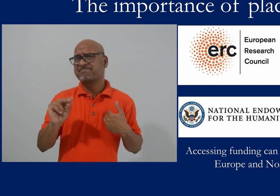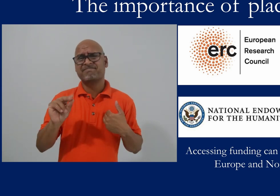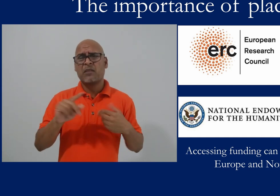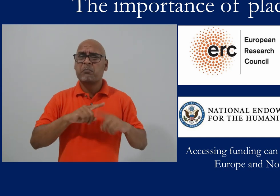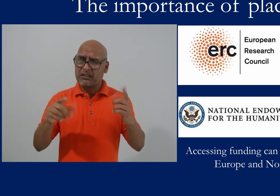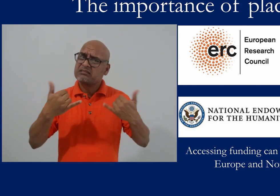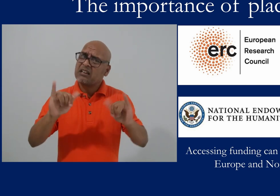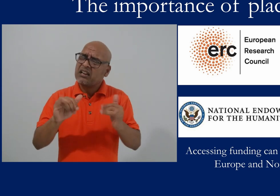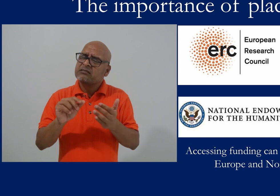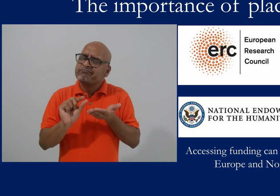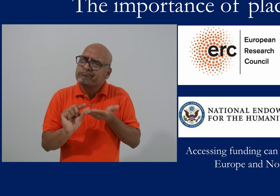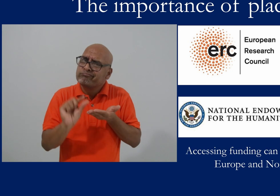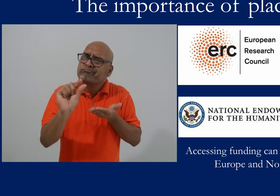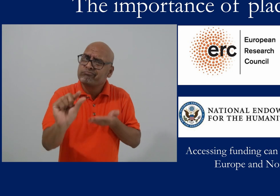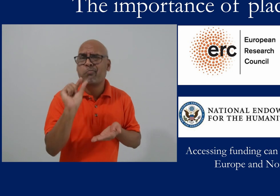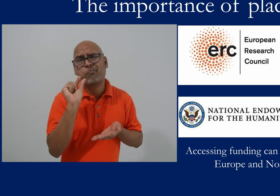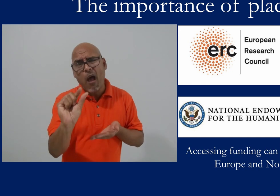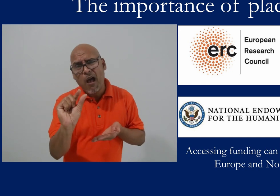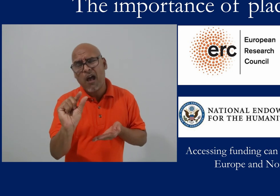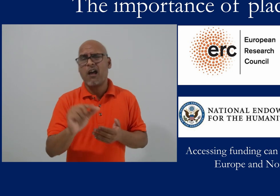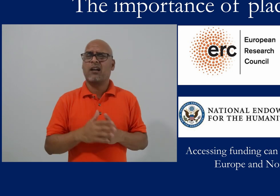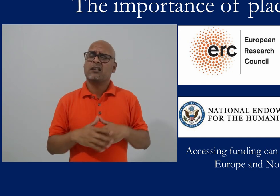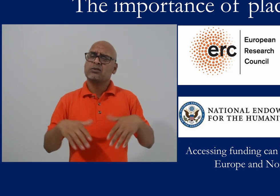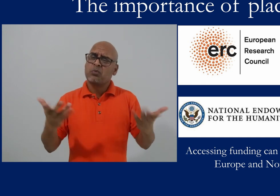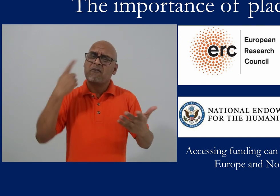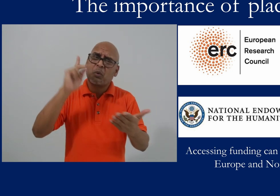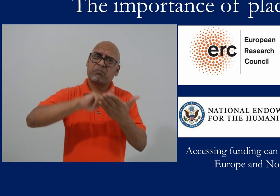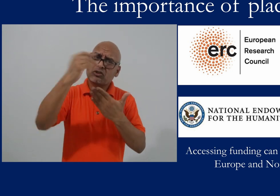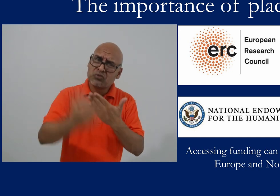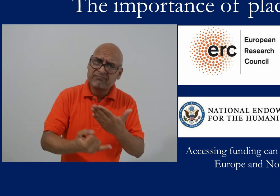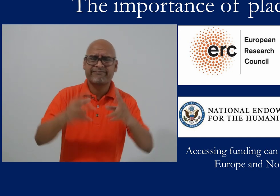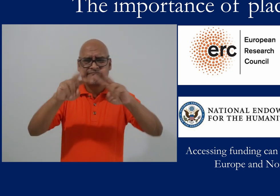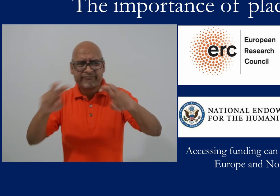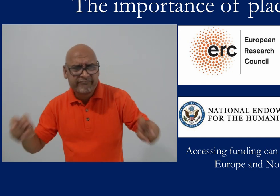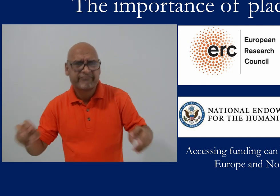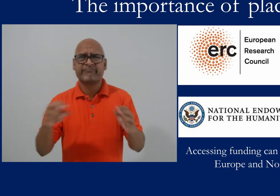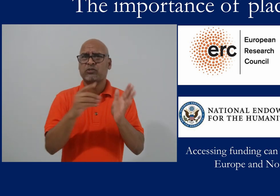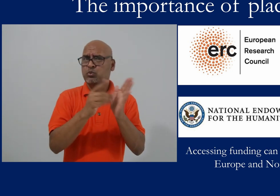living in those places and the grants available in the Caribbean tend to be much smaller for